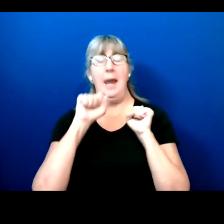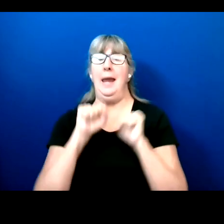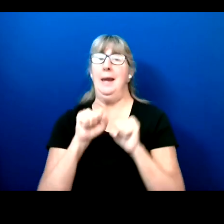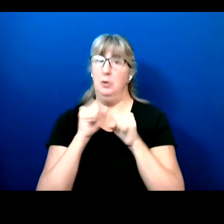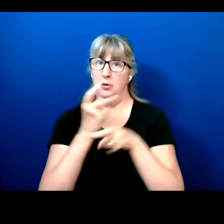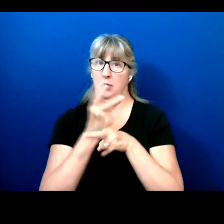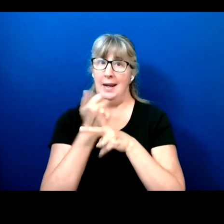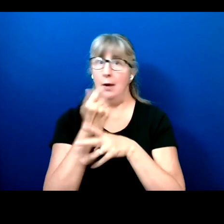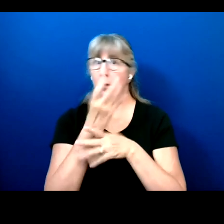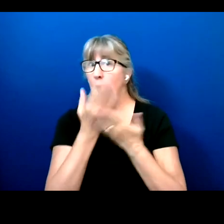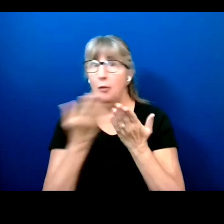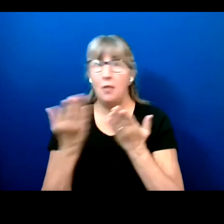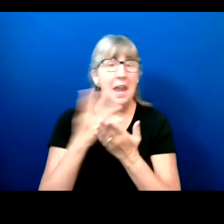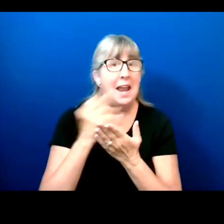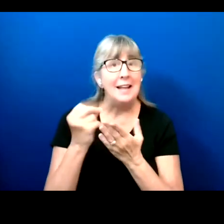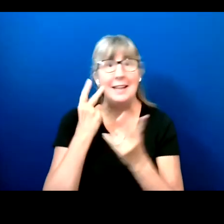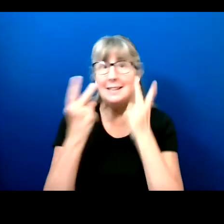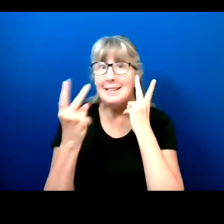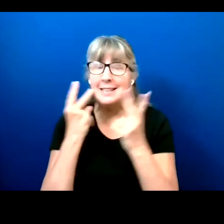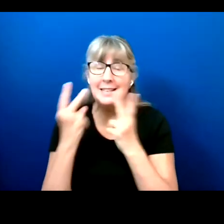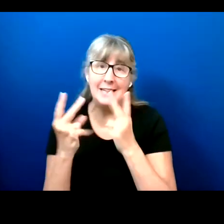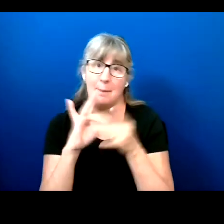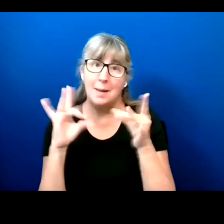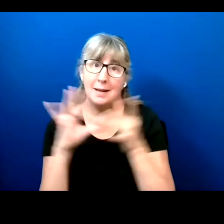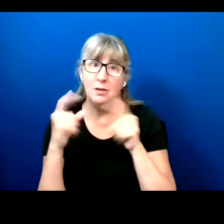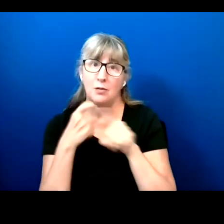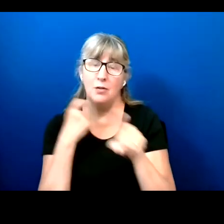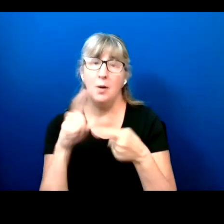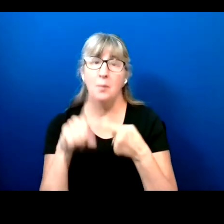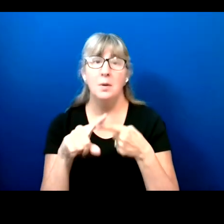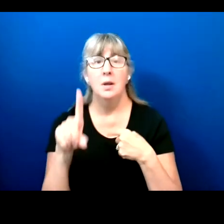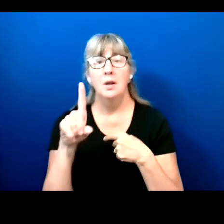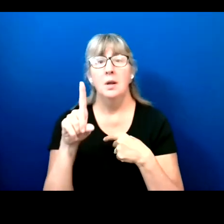from Donald Palmer and Rebecca Cokley.